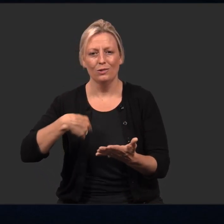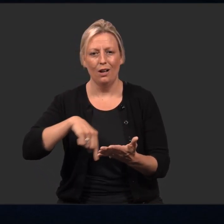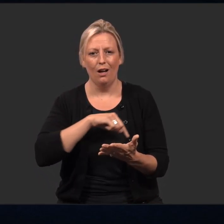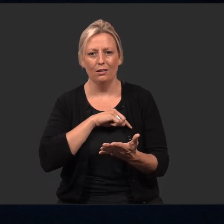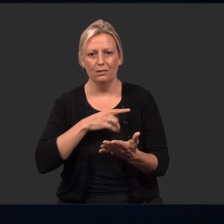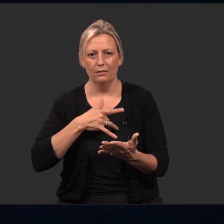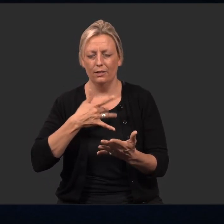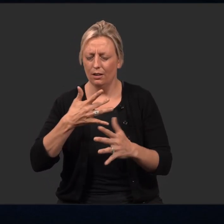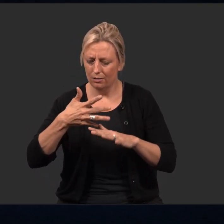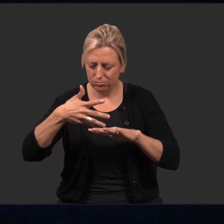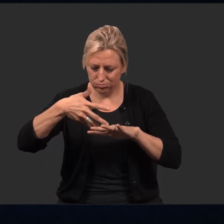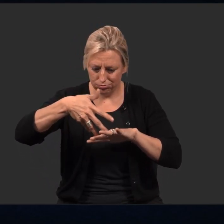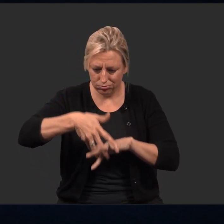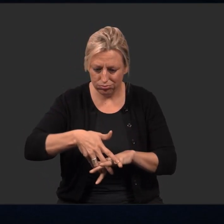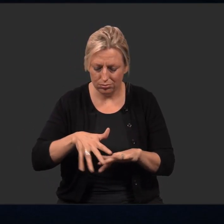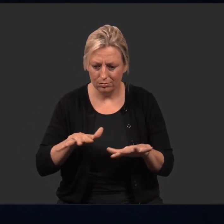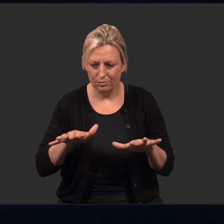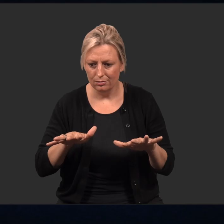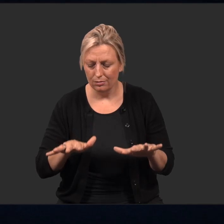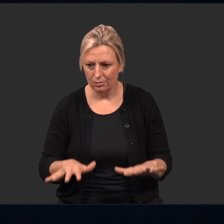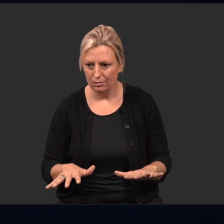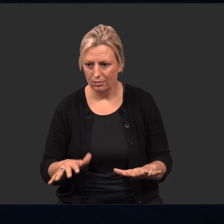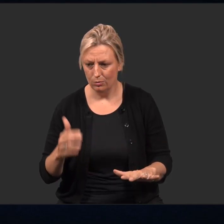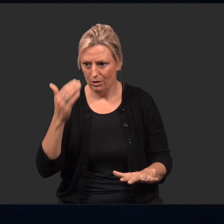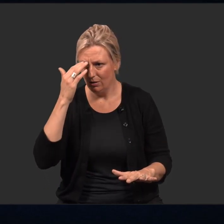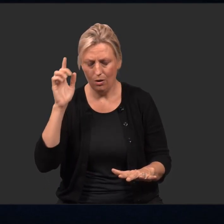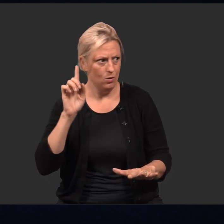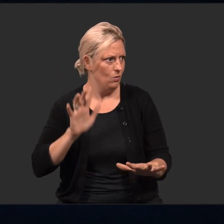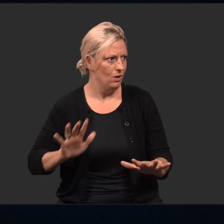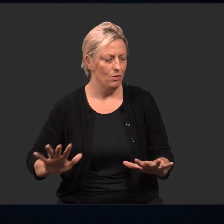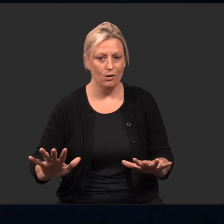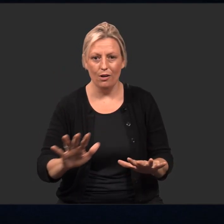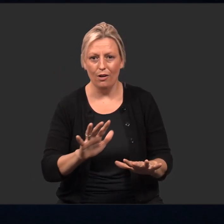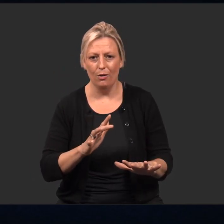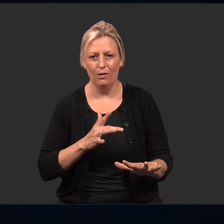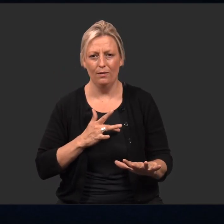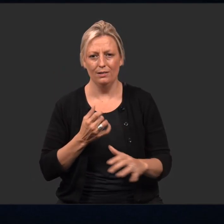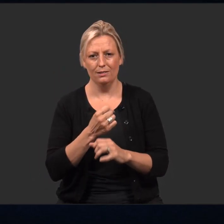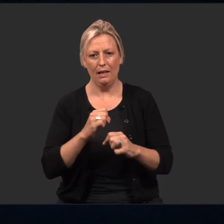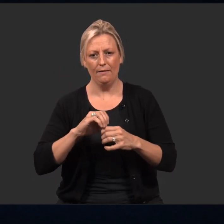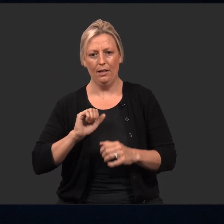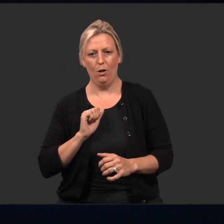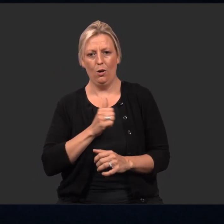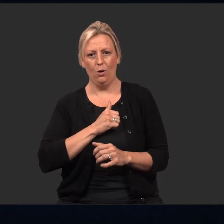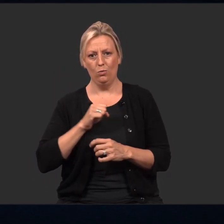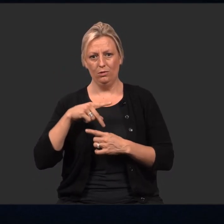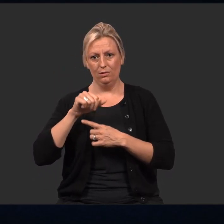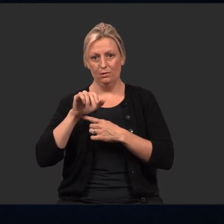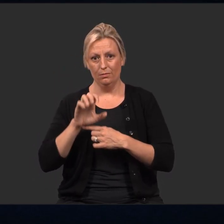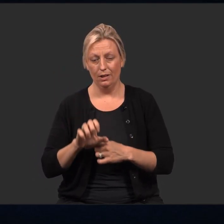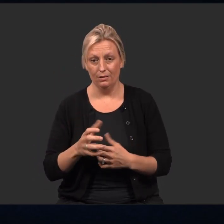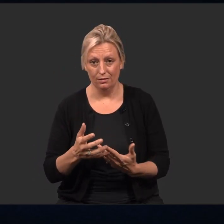helps us to feel grounded in our surroundings, and know that we are safe and our own space.